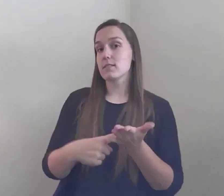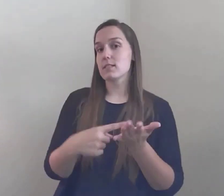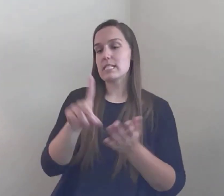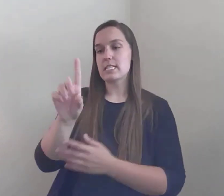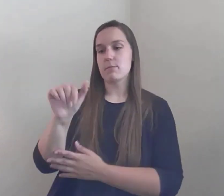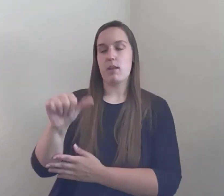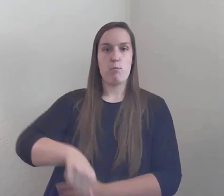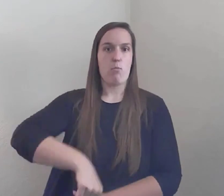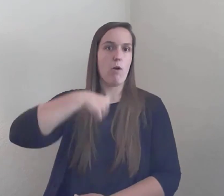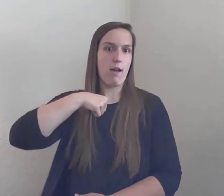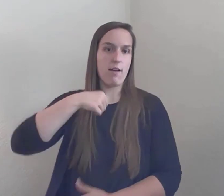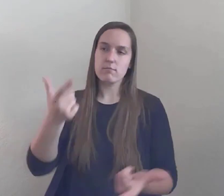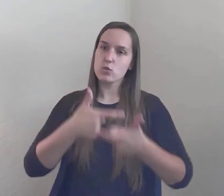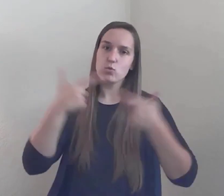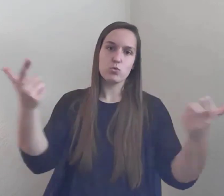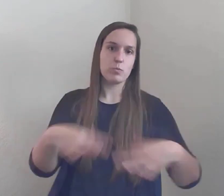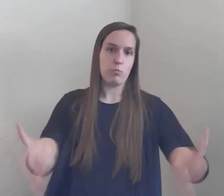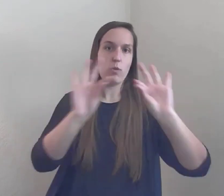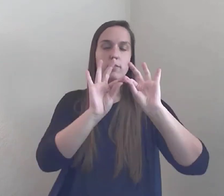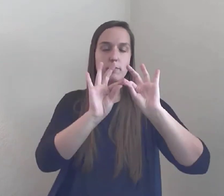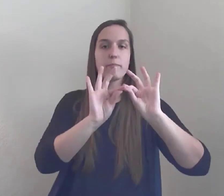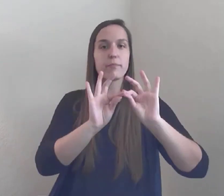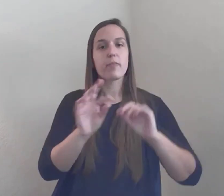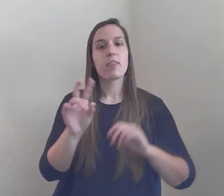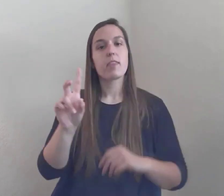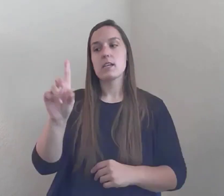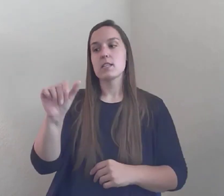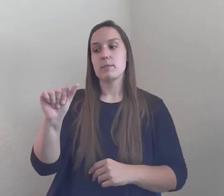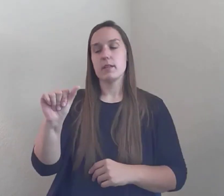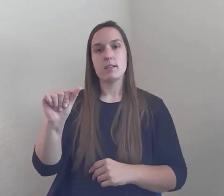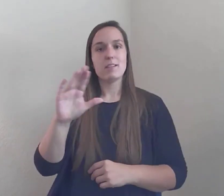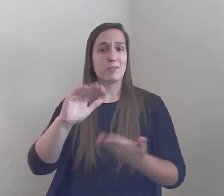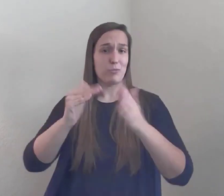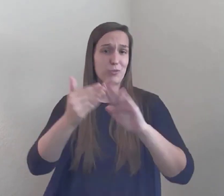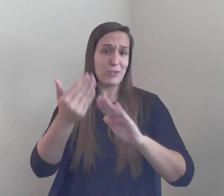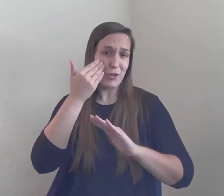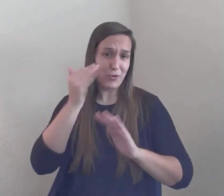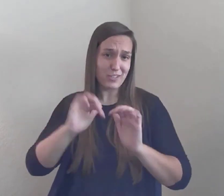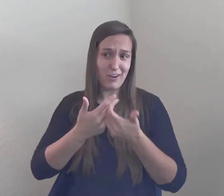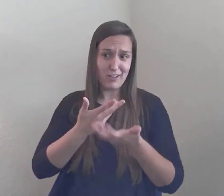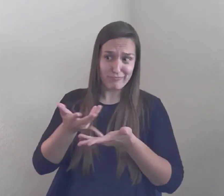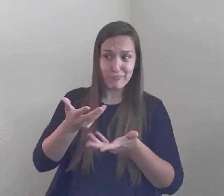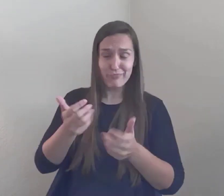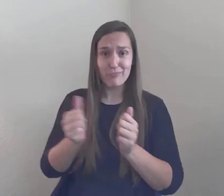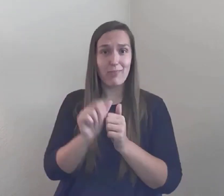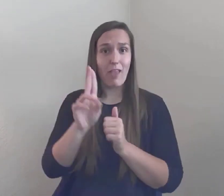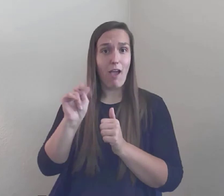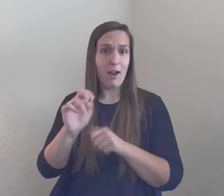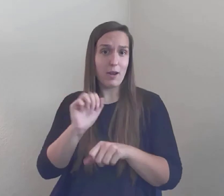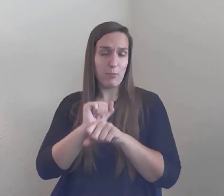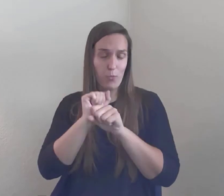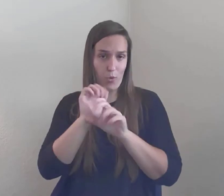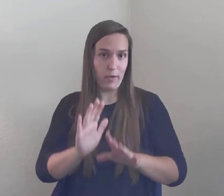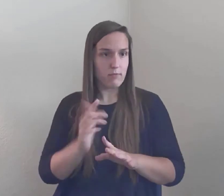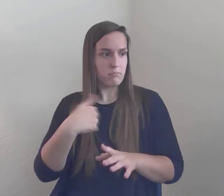The disability community knows how to deal with unemployment, or suddenly losing a job due to circumstances beyond our control...